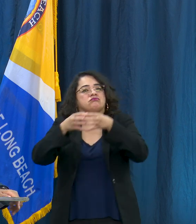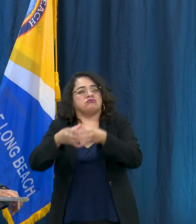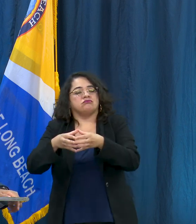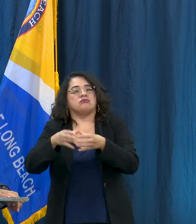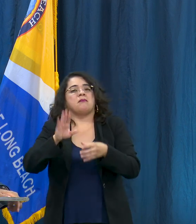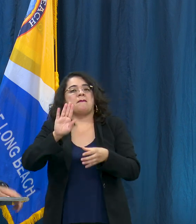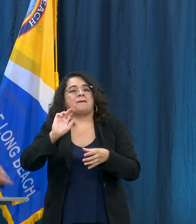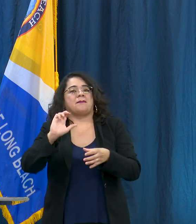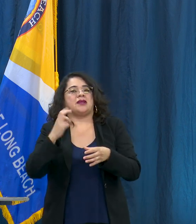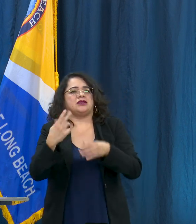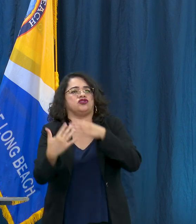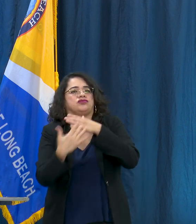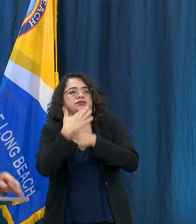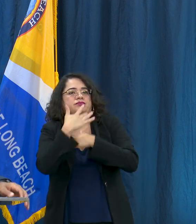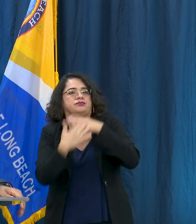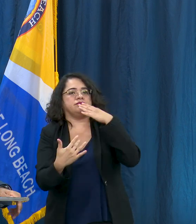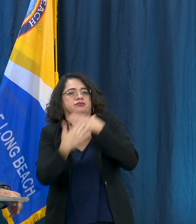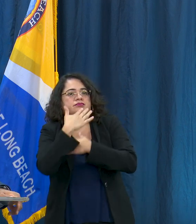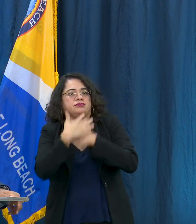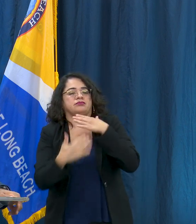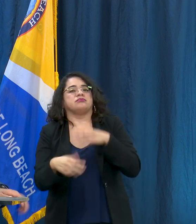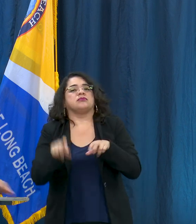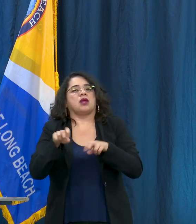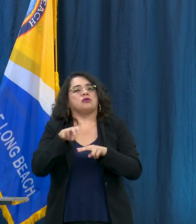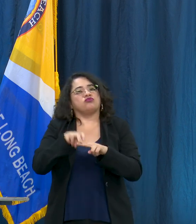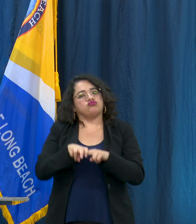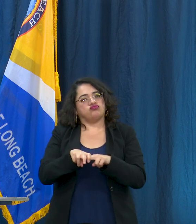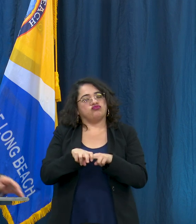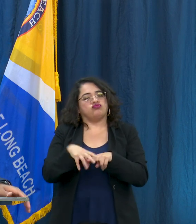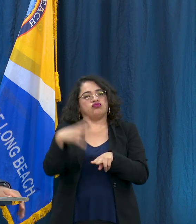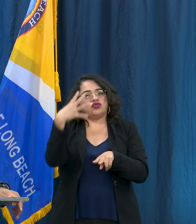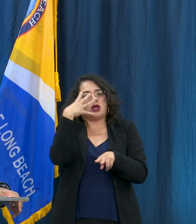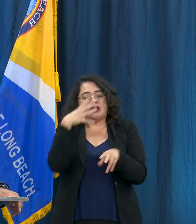activities like picnicking and enjoying the sun so that is that's something that